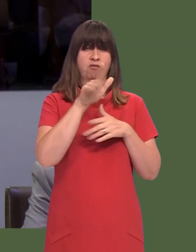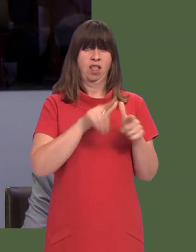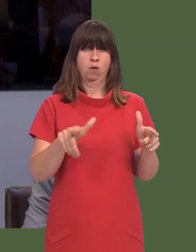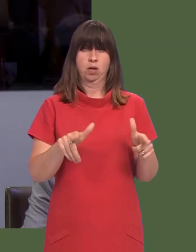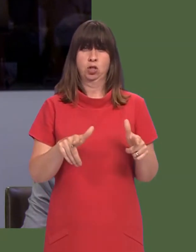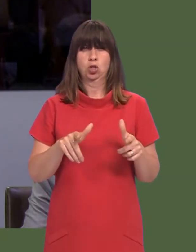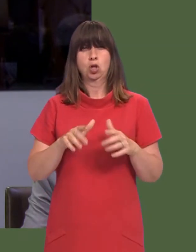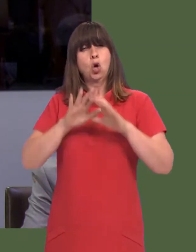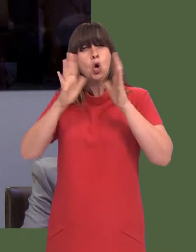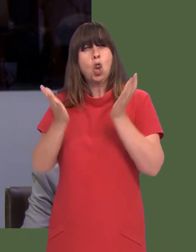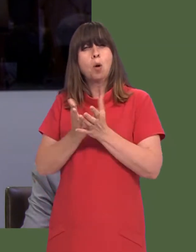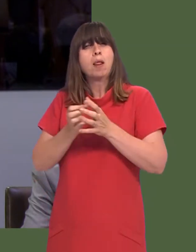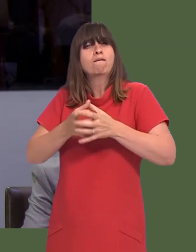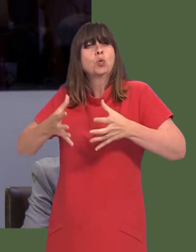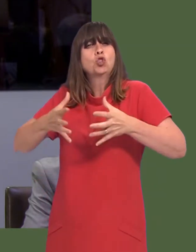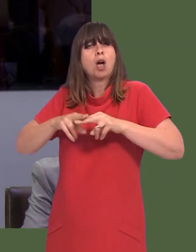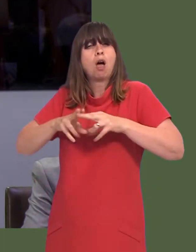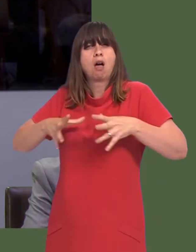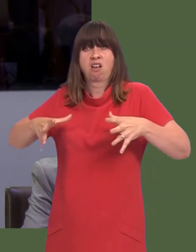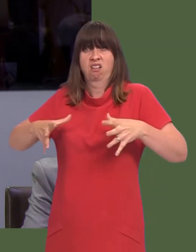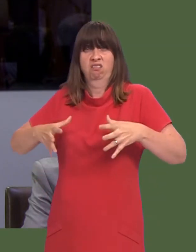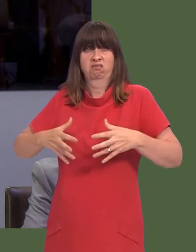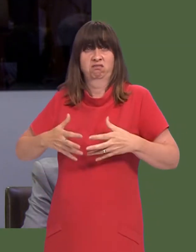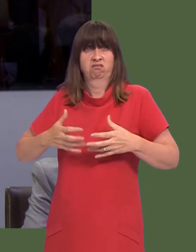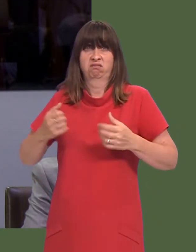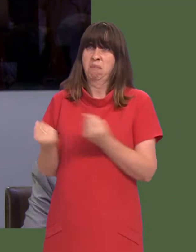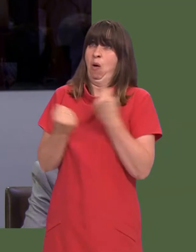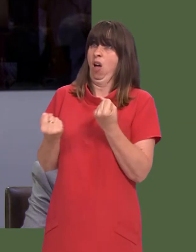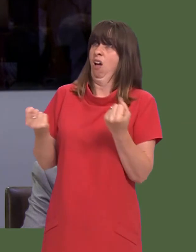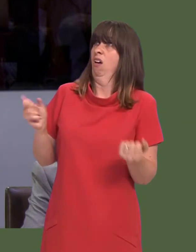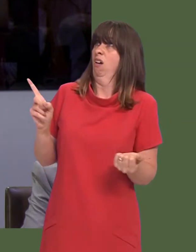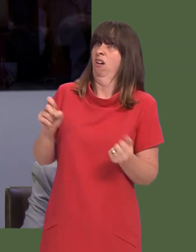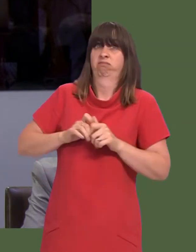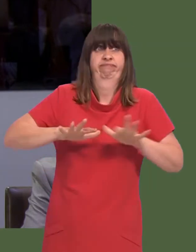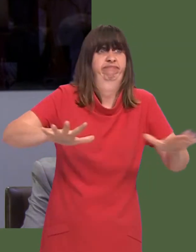Given that Global Futures is having a limited impact, what action will the Welsh Government